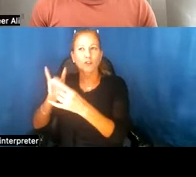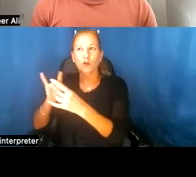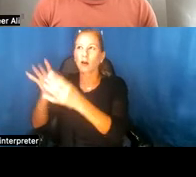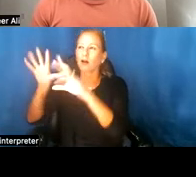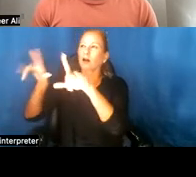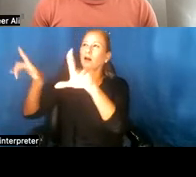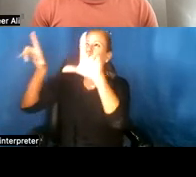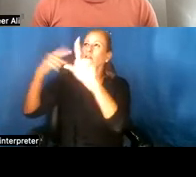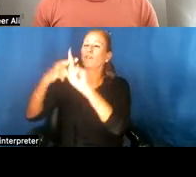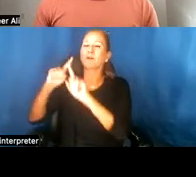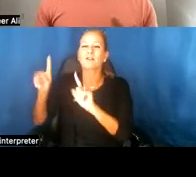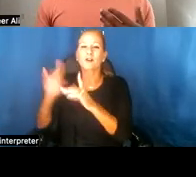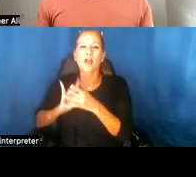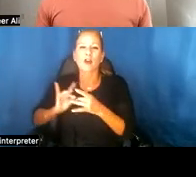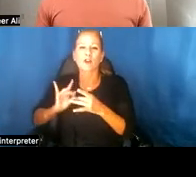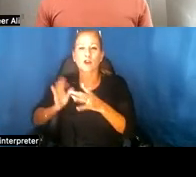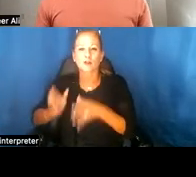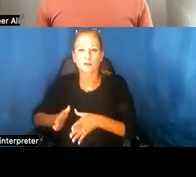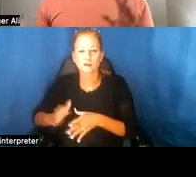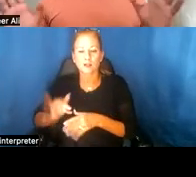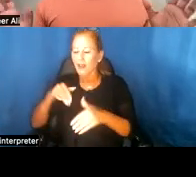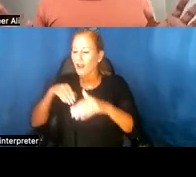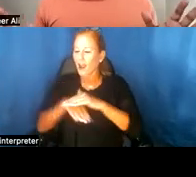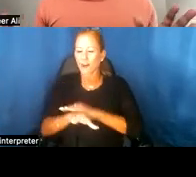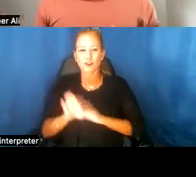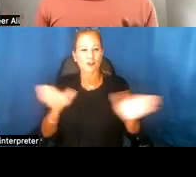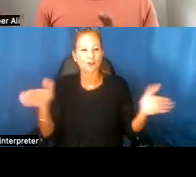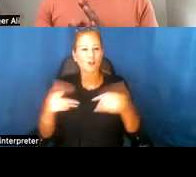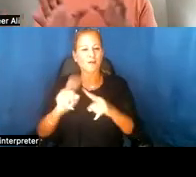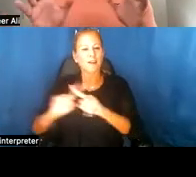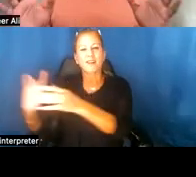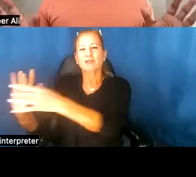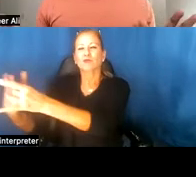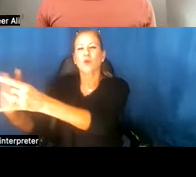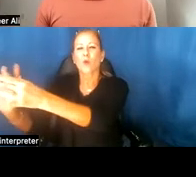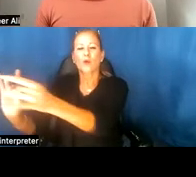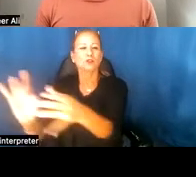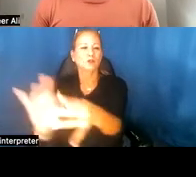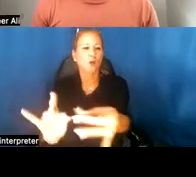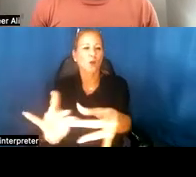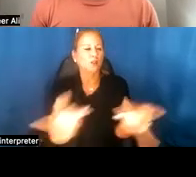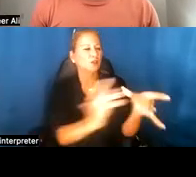narrators. It was like entering a room full of narratives, full of stories, overflowing into-